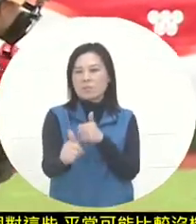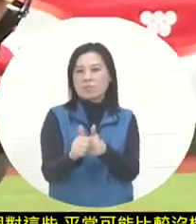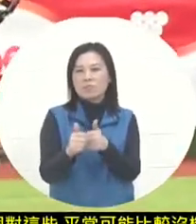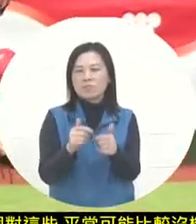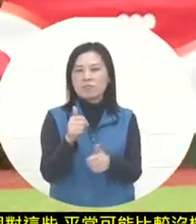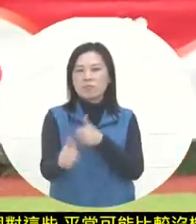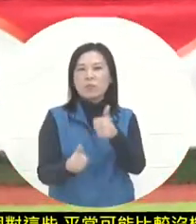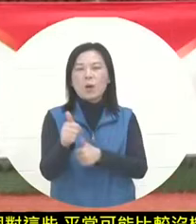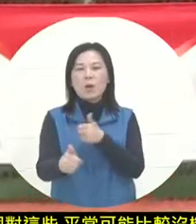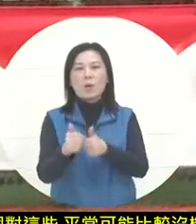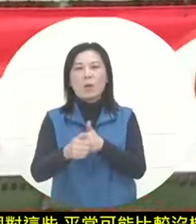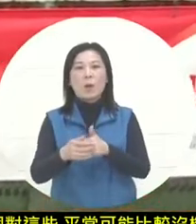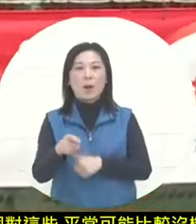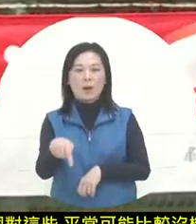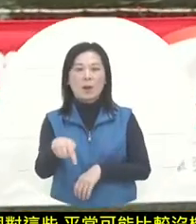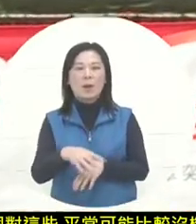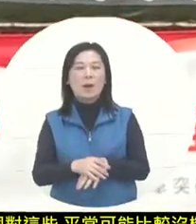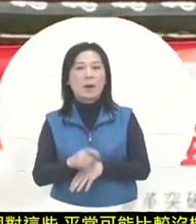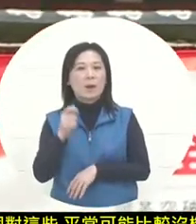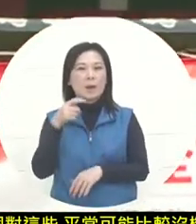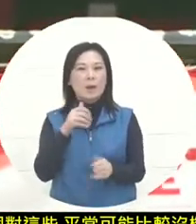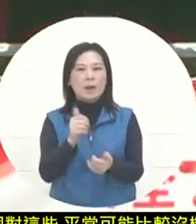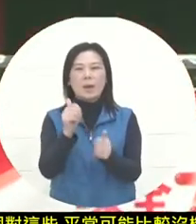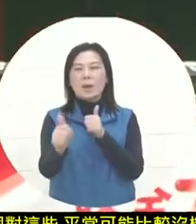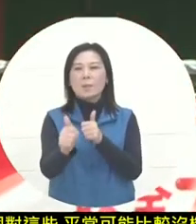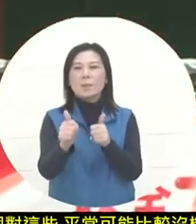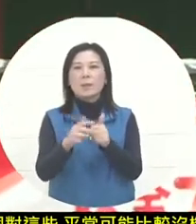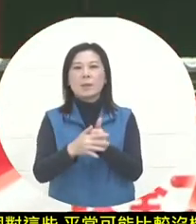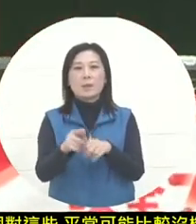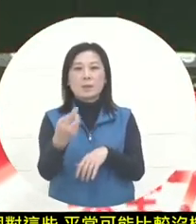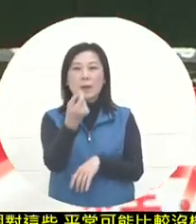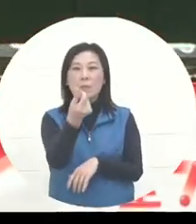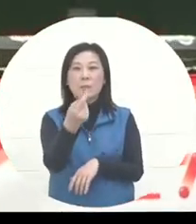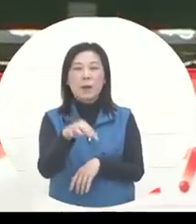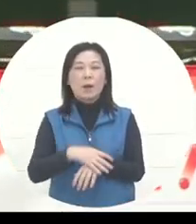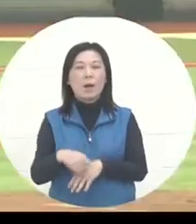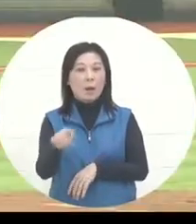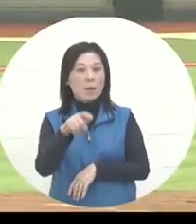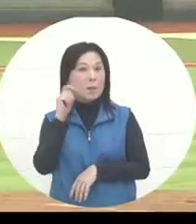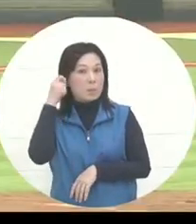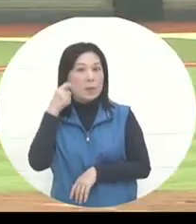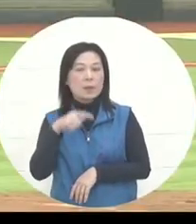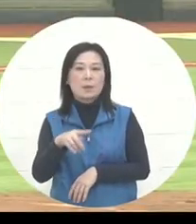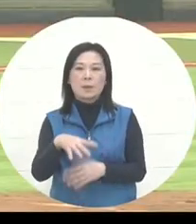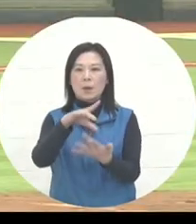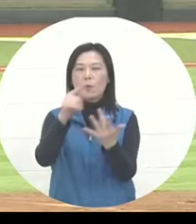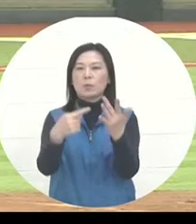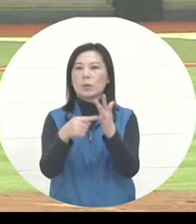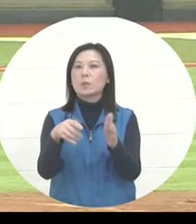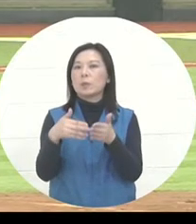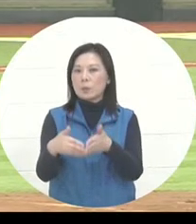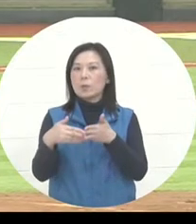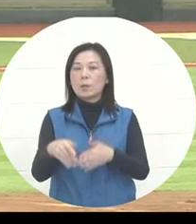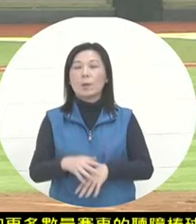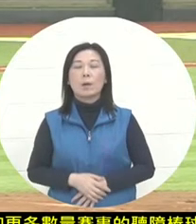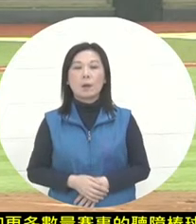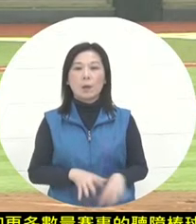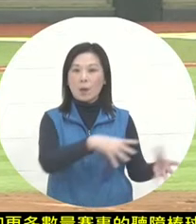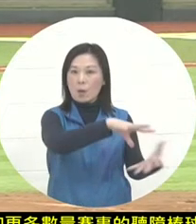may not have the opportunity to participate in more events , especially in international competitions . Of course, going abroad